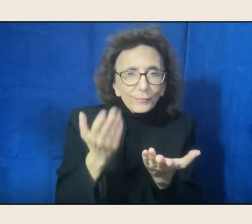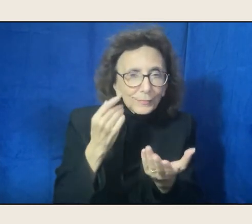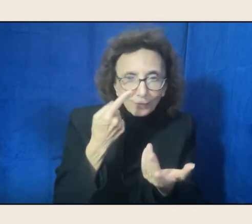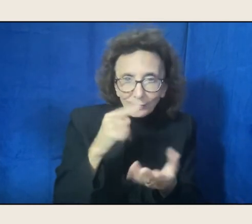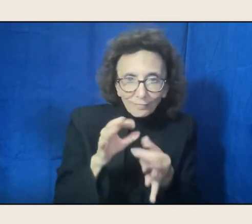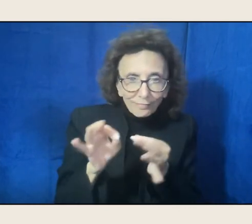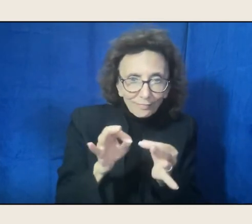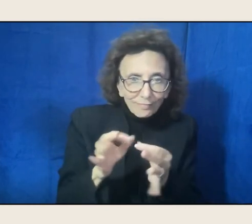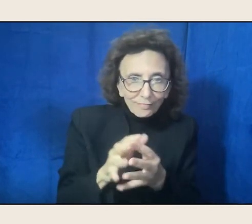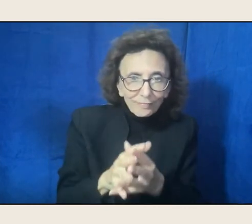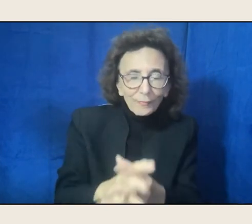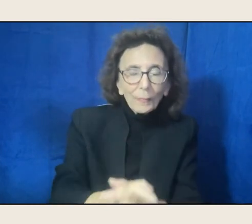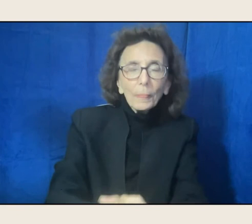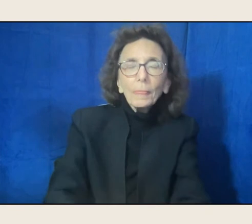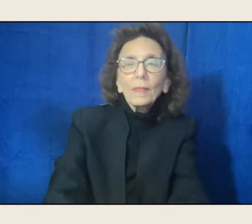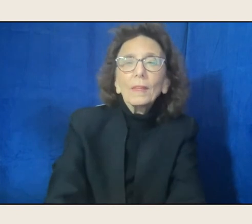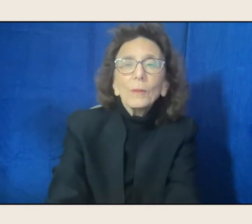Well, I think because of,